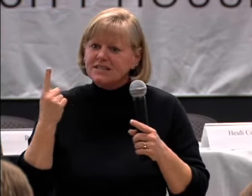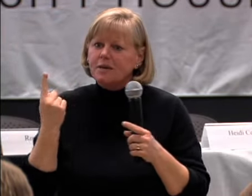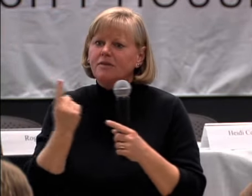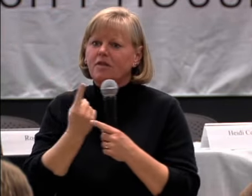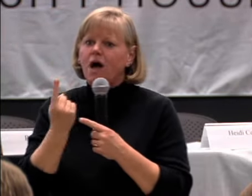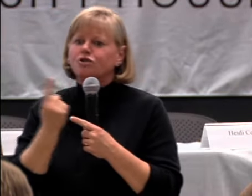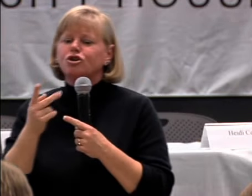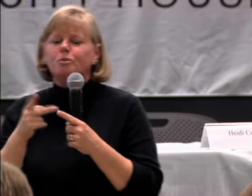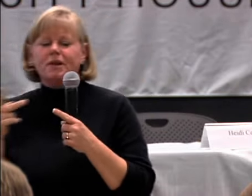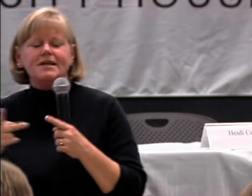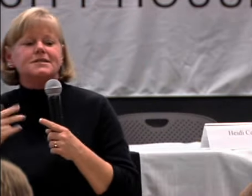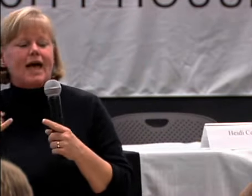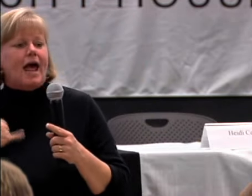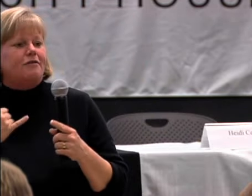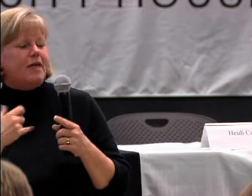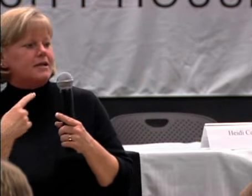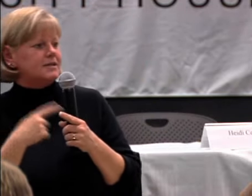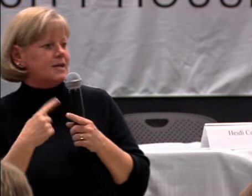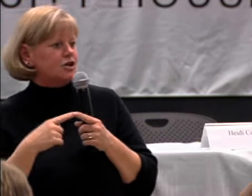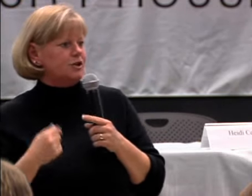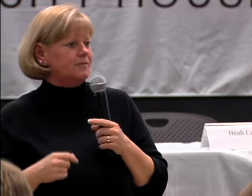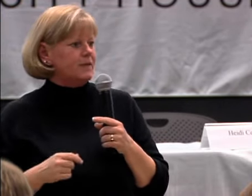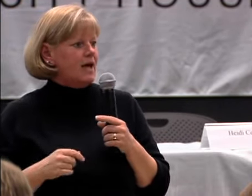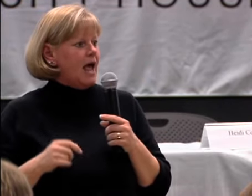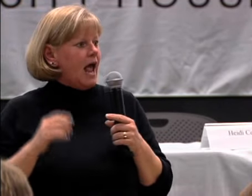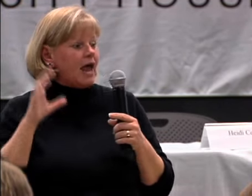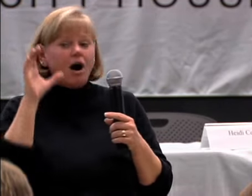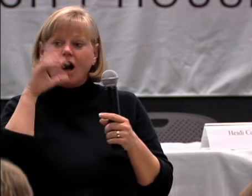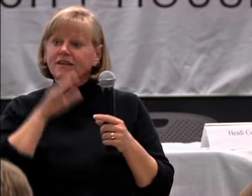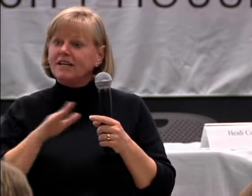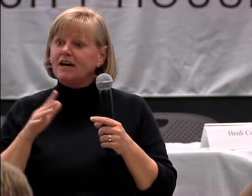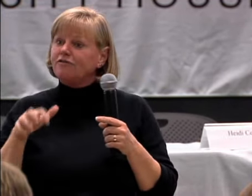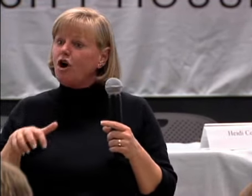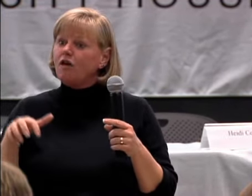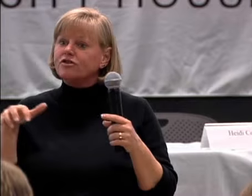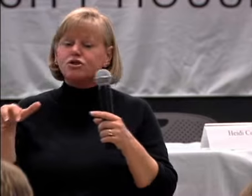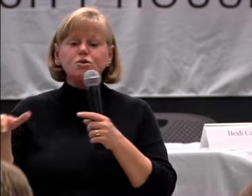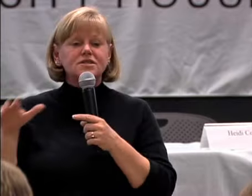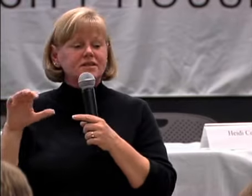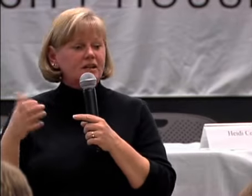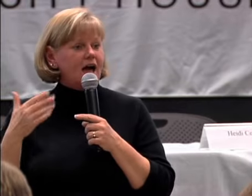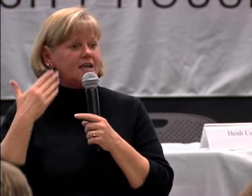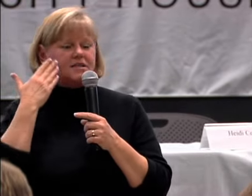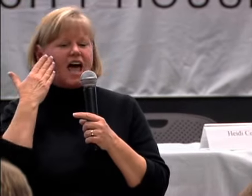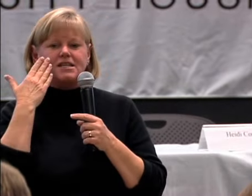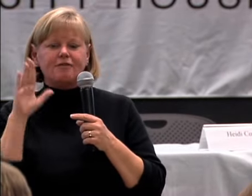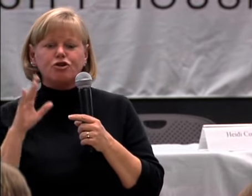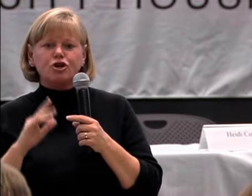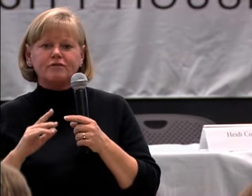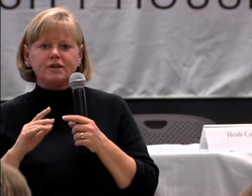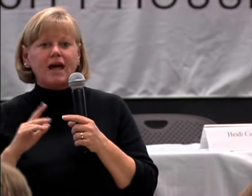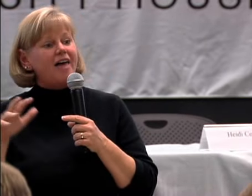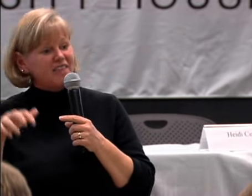DISCUSSION AND ALL OF THE STUDENTS NEVER HEARD OF IT, AND THESE WERE